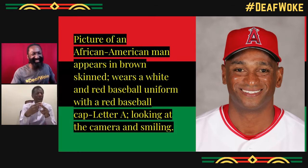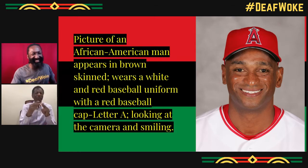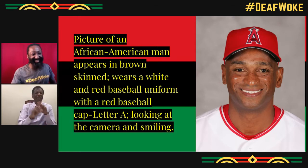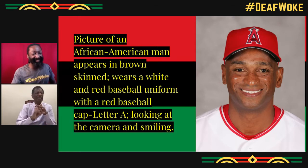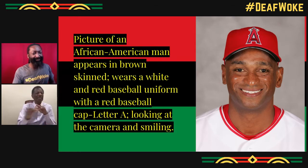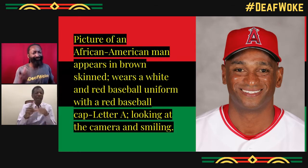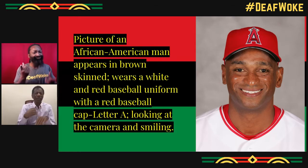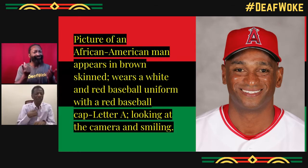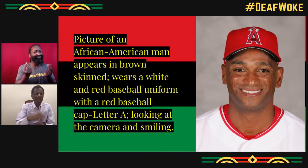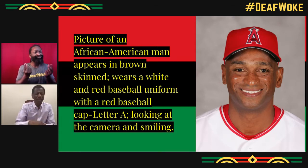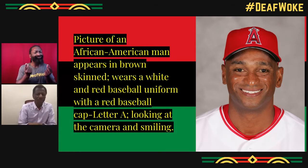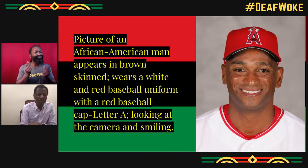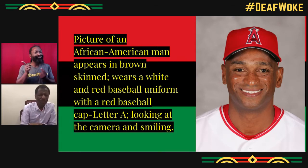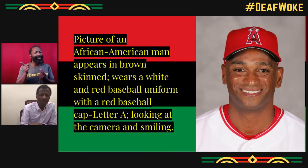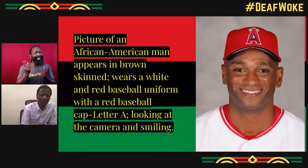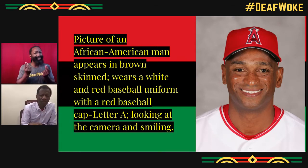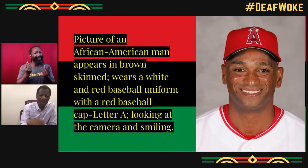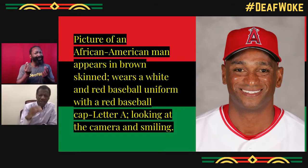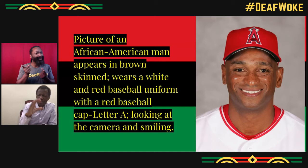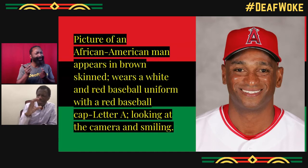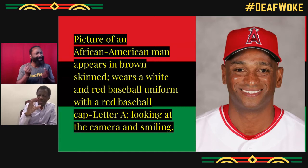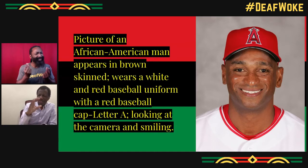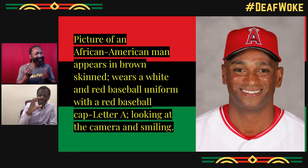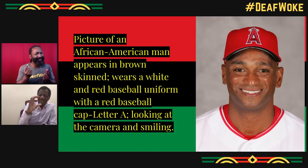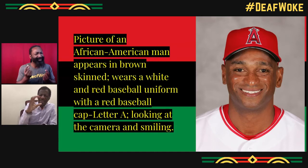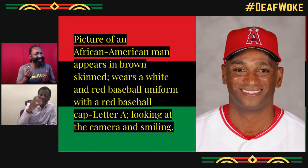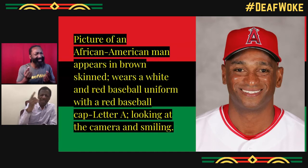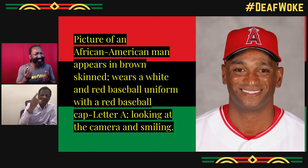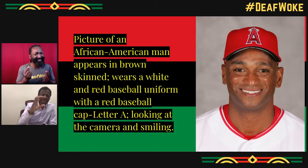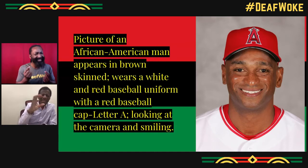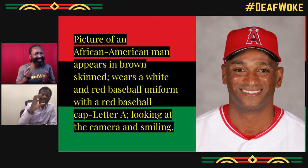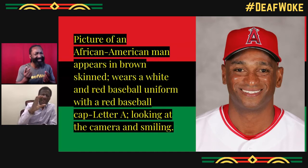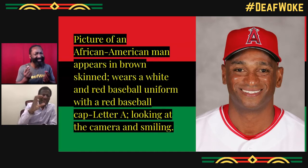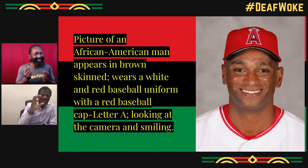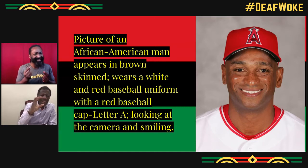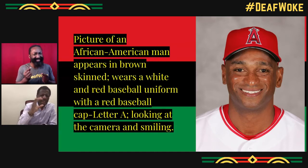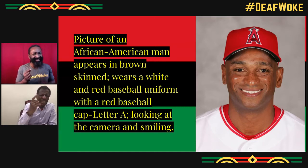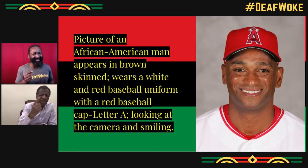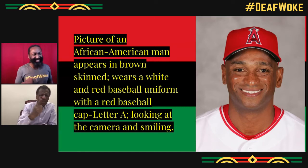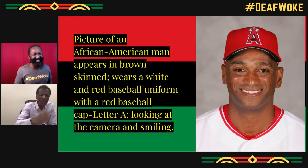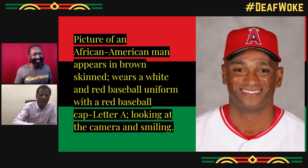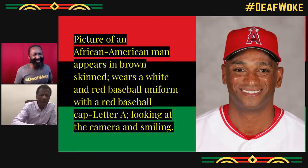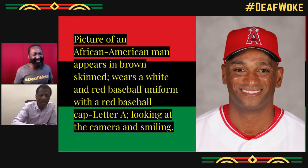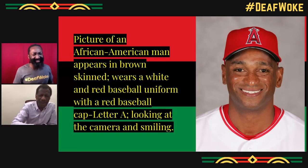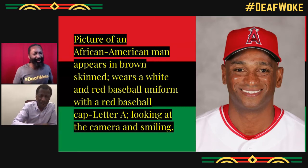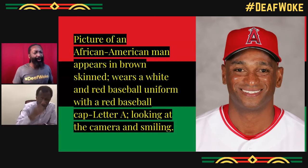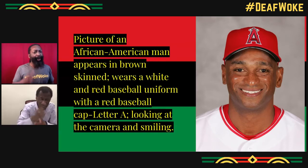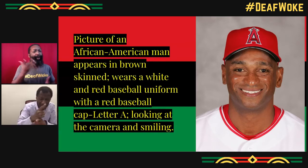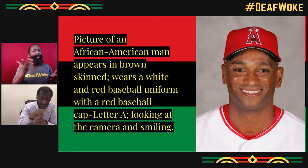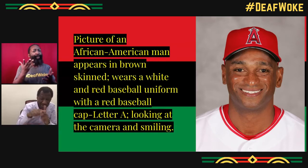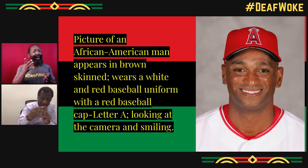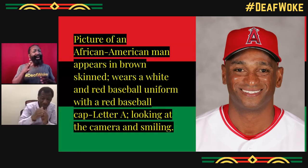I'm familiar with him, but his name escapes me. I think it's-- What's he do?